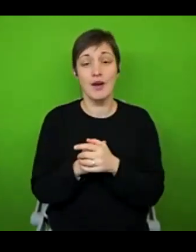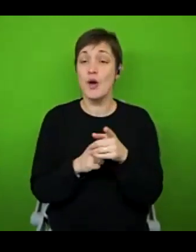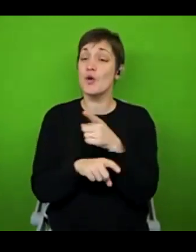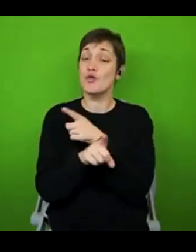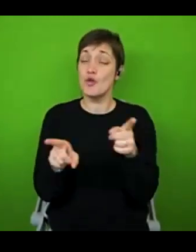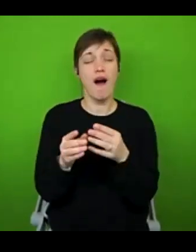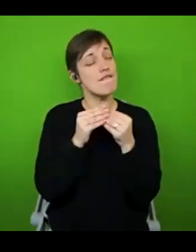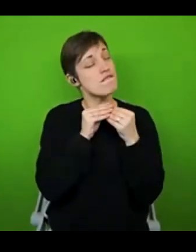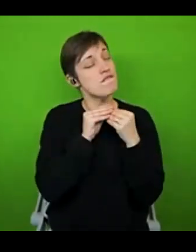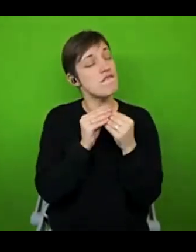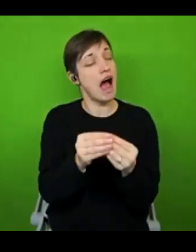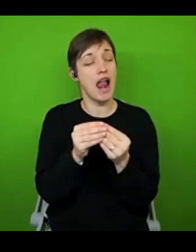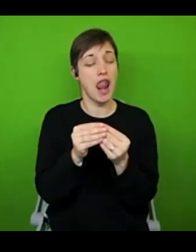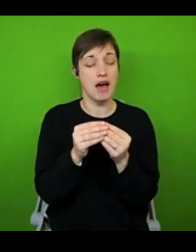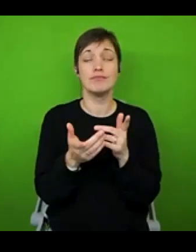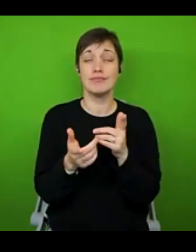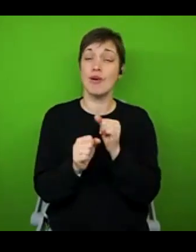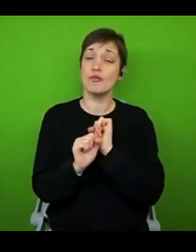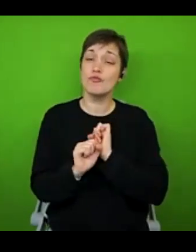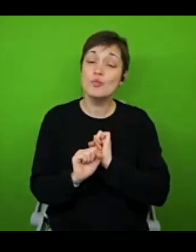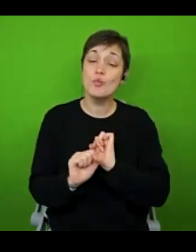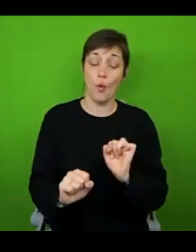wants and your desires in life matter just as much as any non